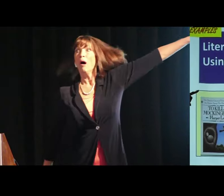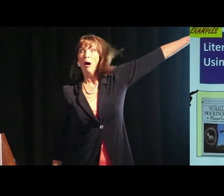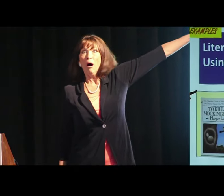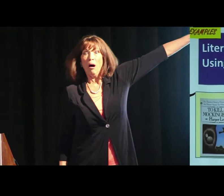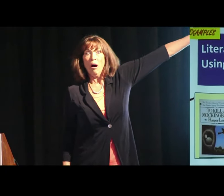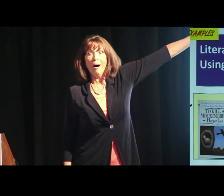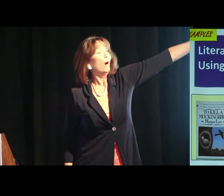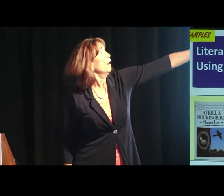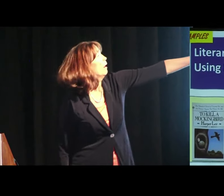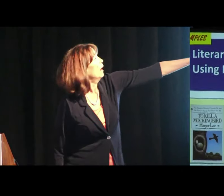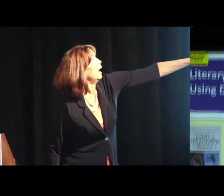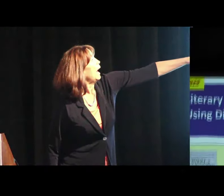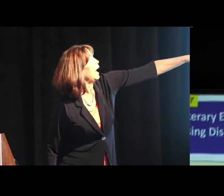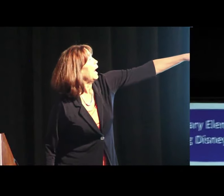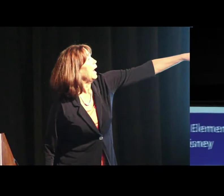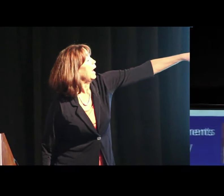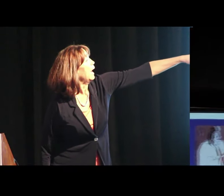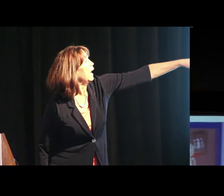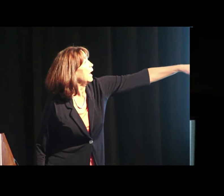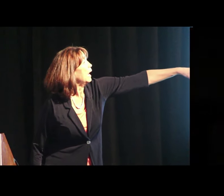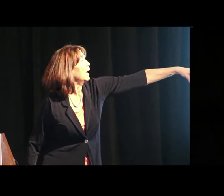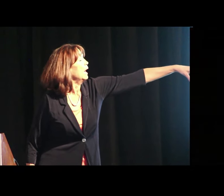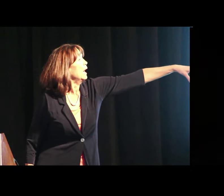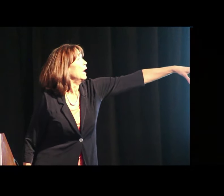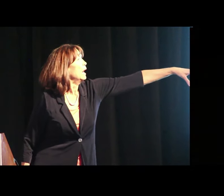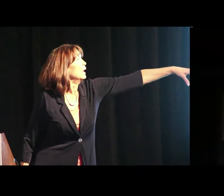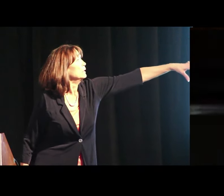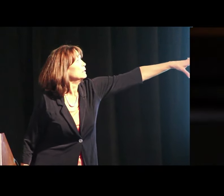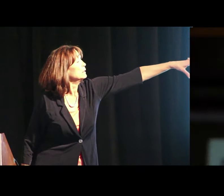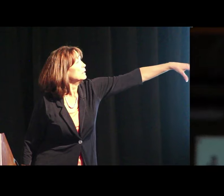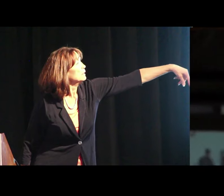It came up.